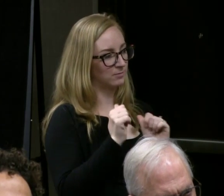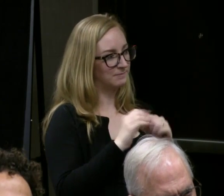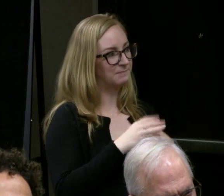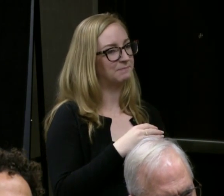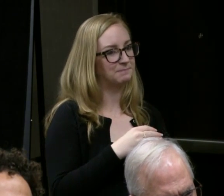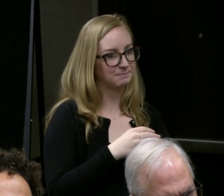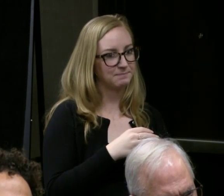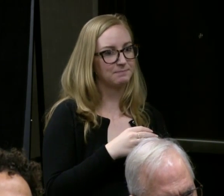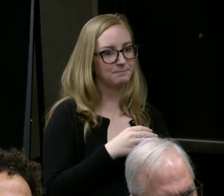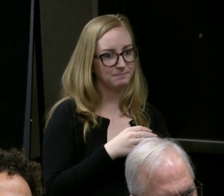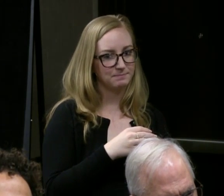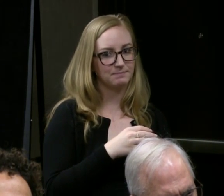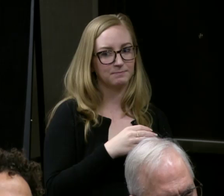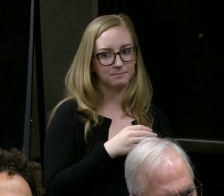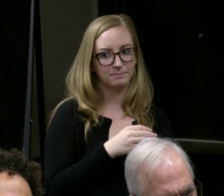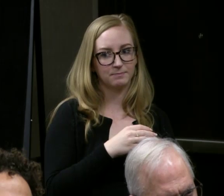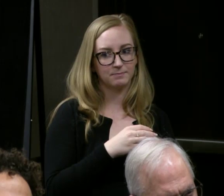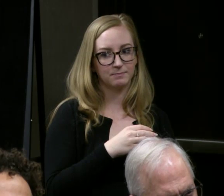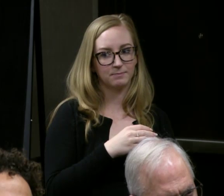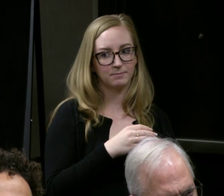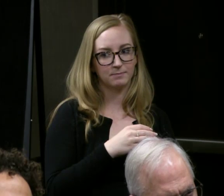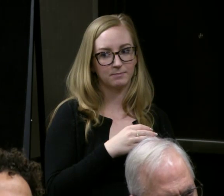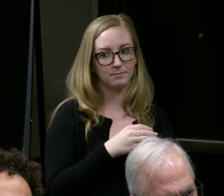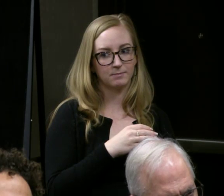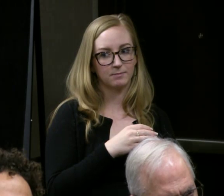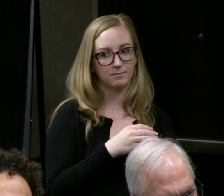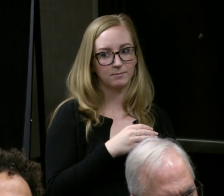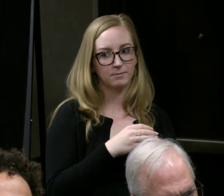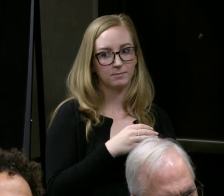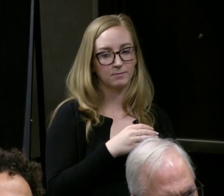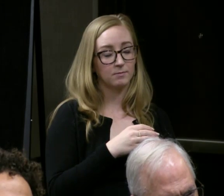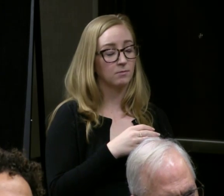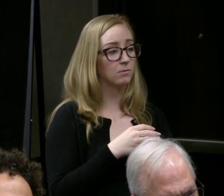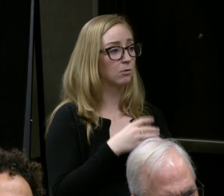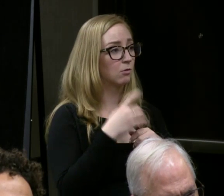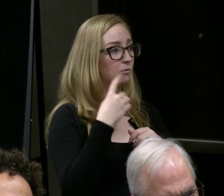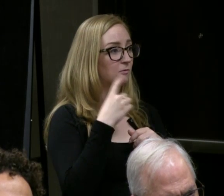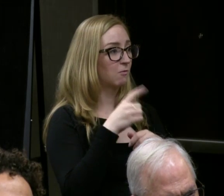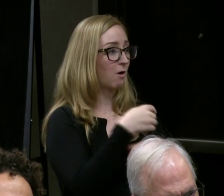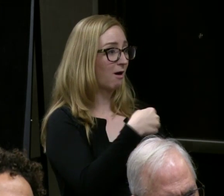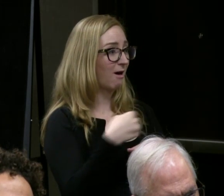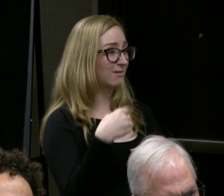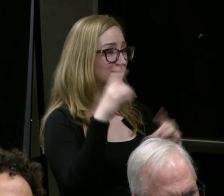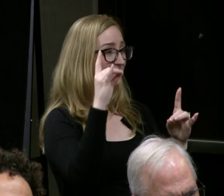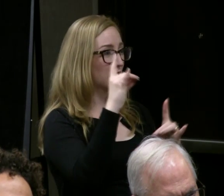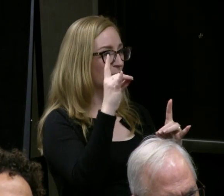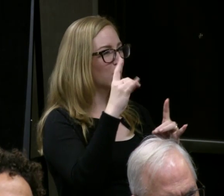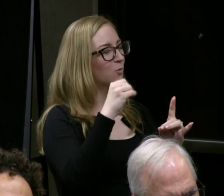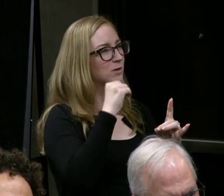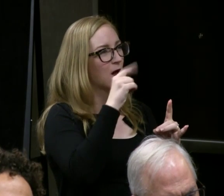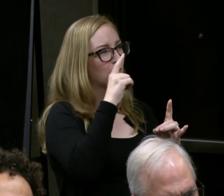But at this point, the show's have also for us we're not necessarily exploring deaf themes in the work.